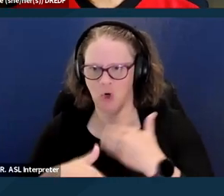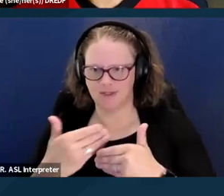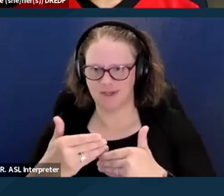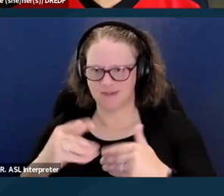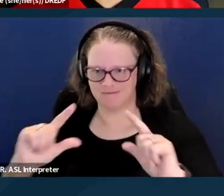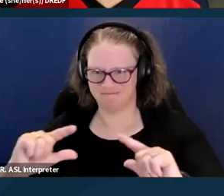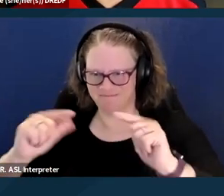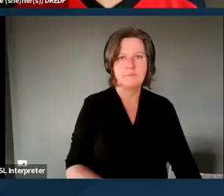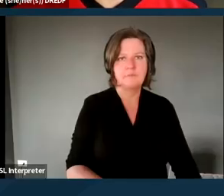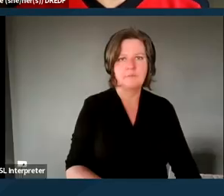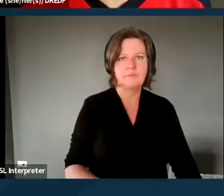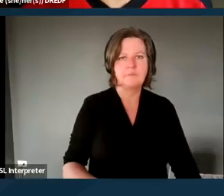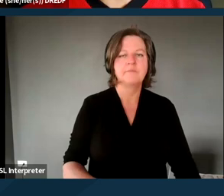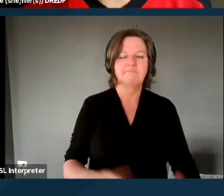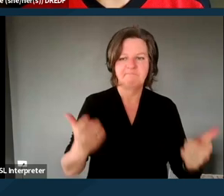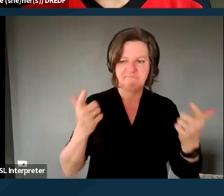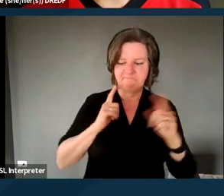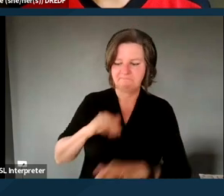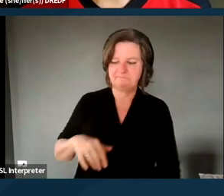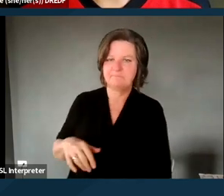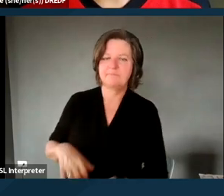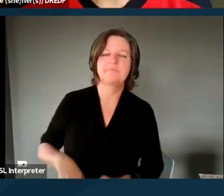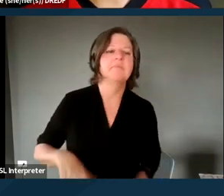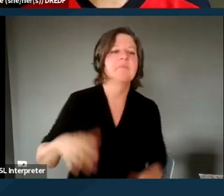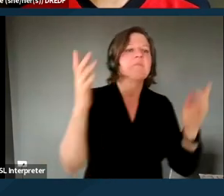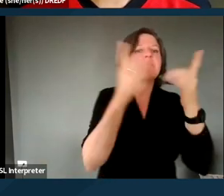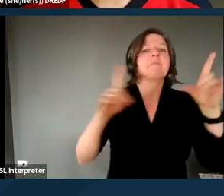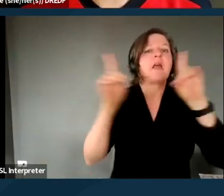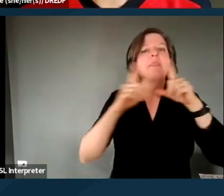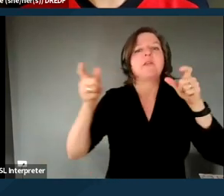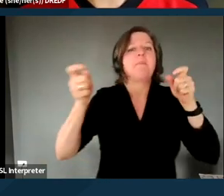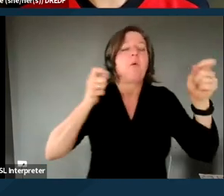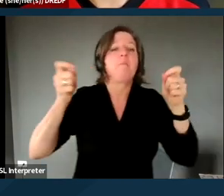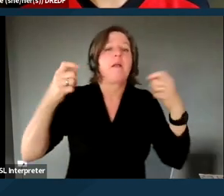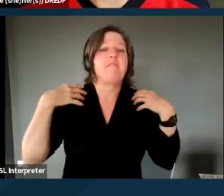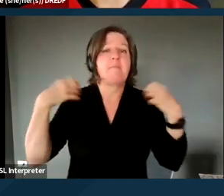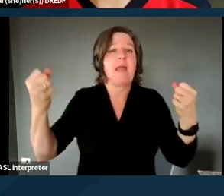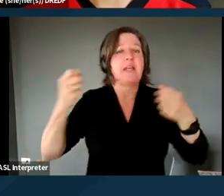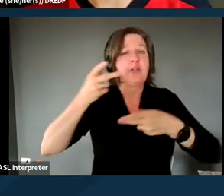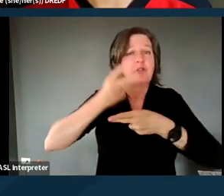The Department of Managed Healthcare is unusual for crossing both private and public plans.